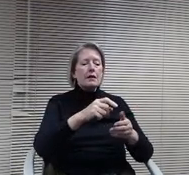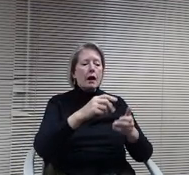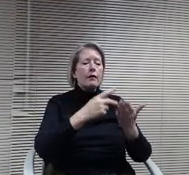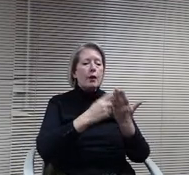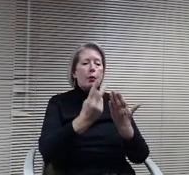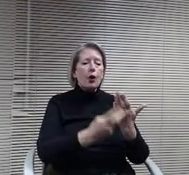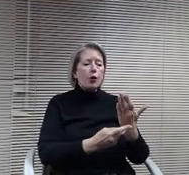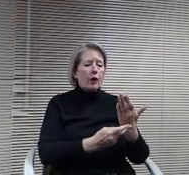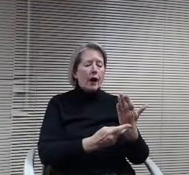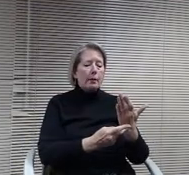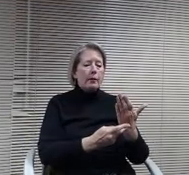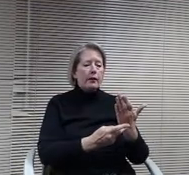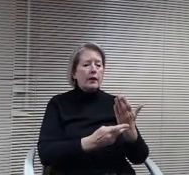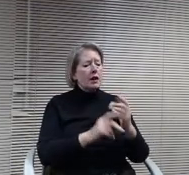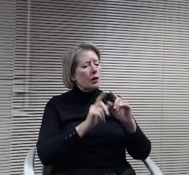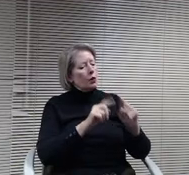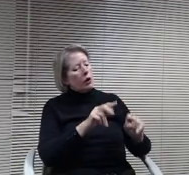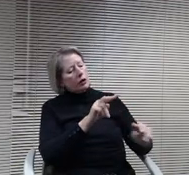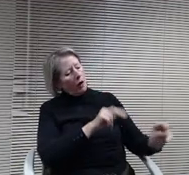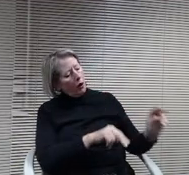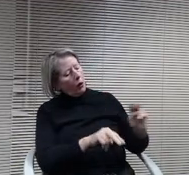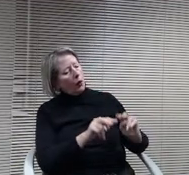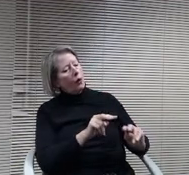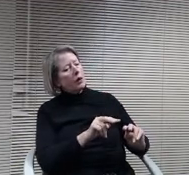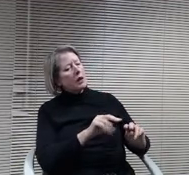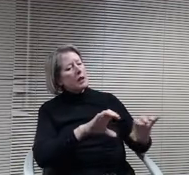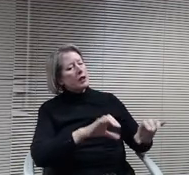similar to what we did when we actually took over the Vantage